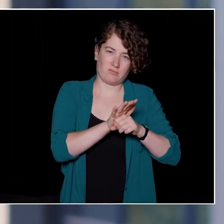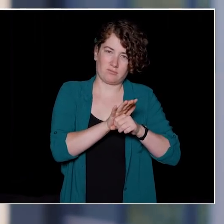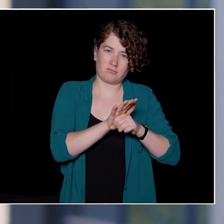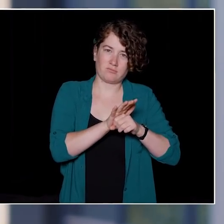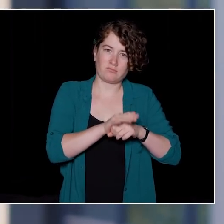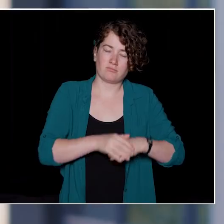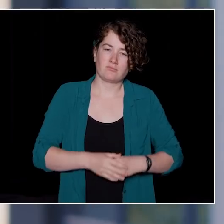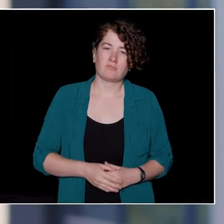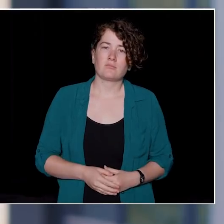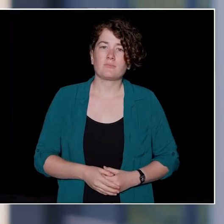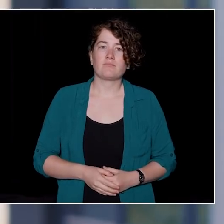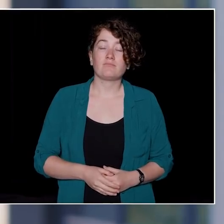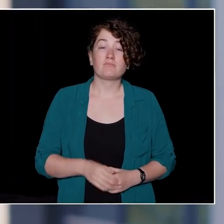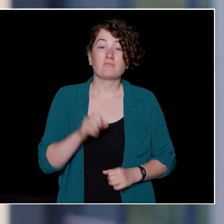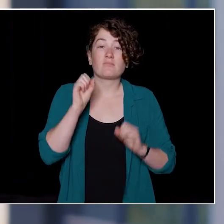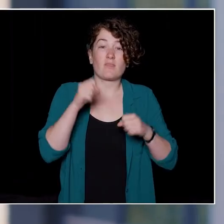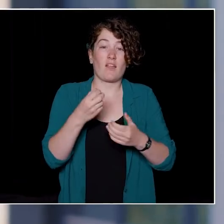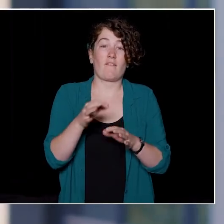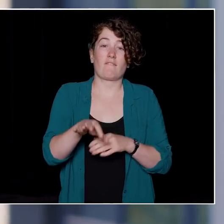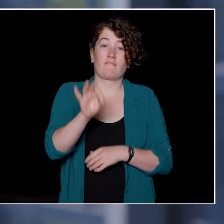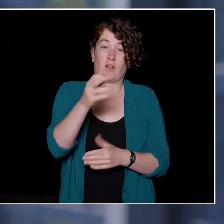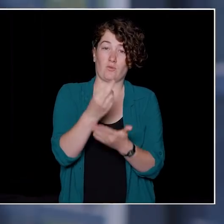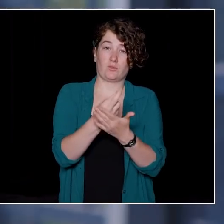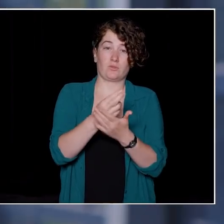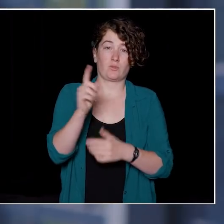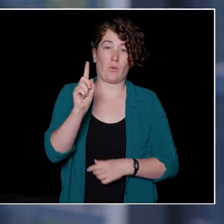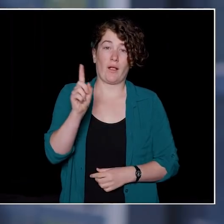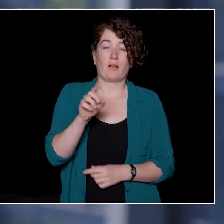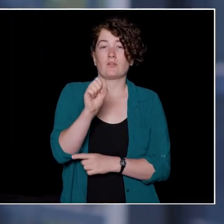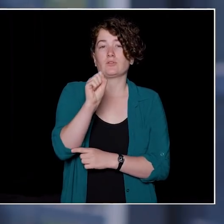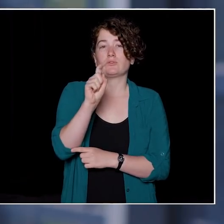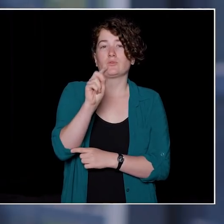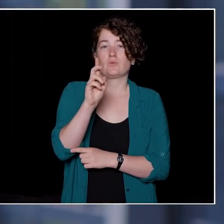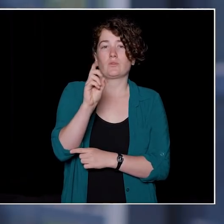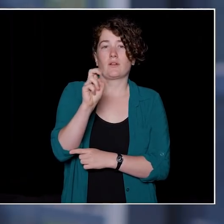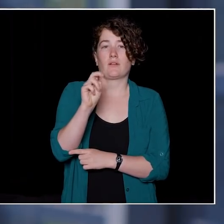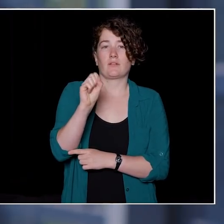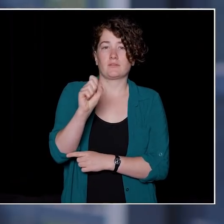You can find more about those resources at students.ubc.ca.